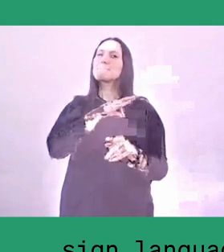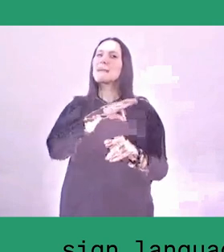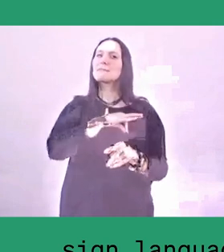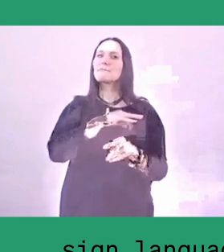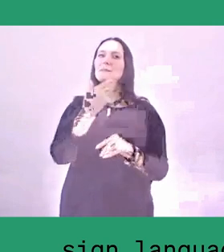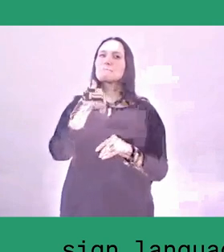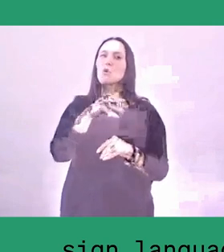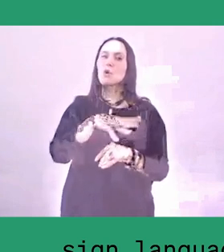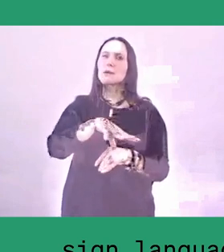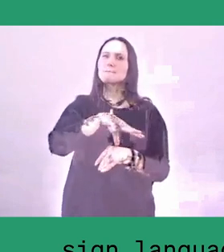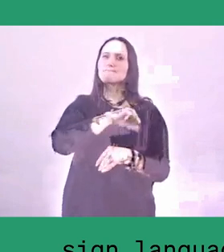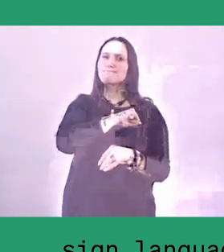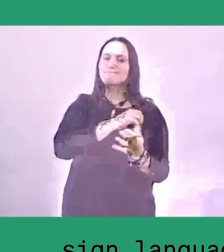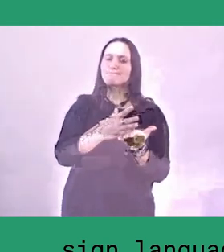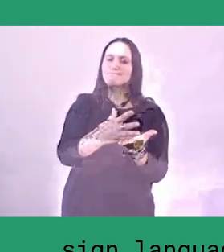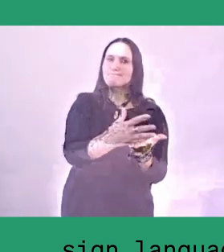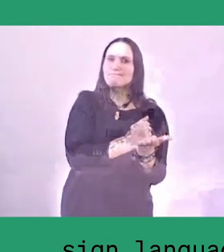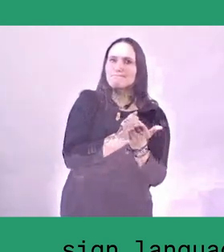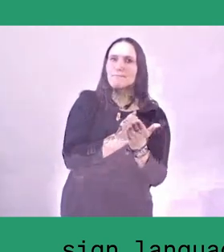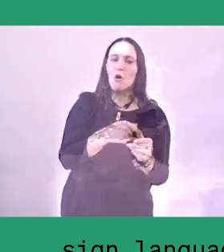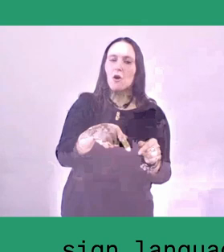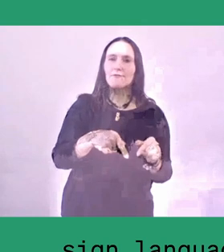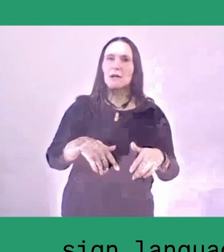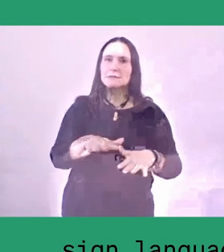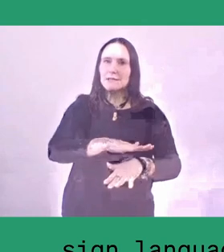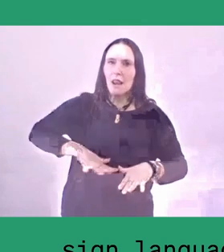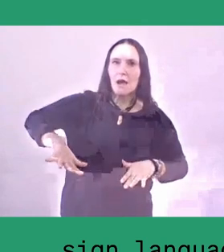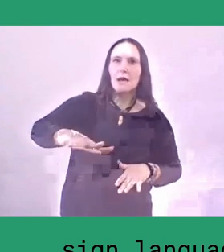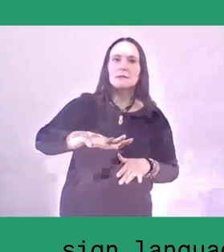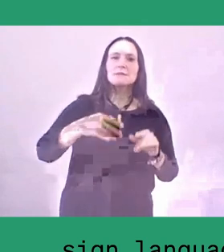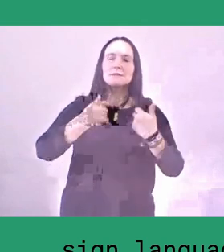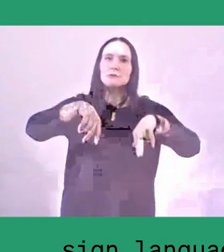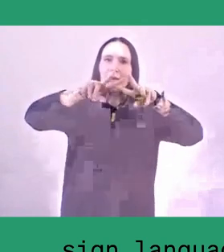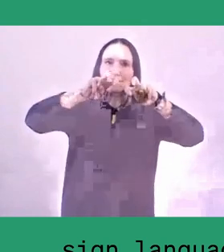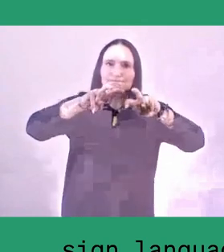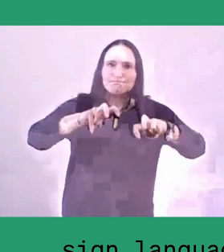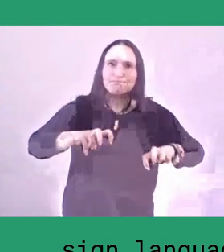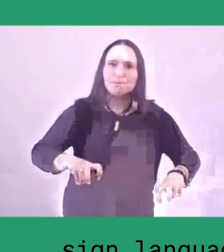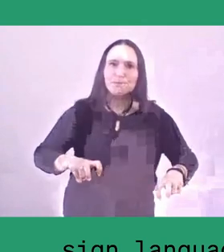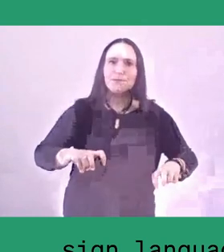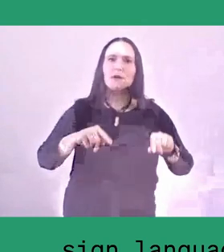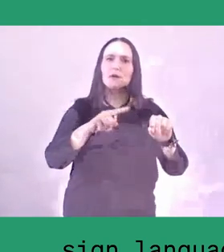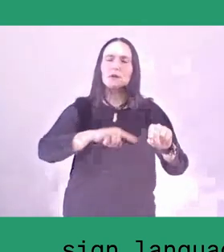Ironically, there is much research on land degradation carried out here,